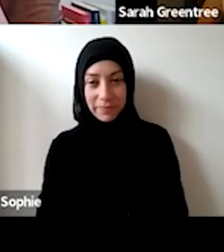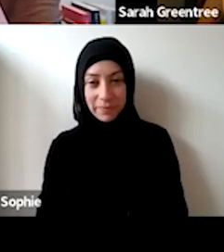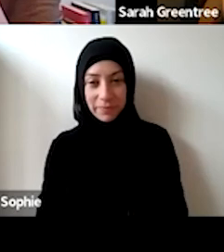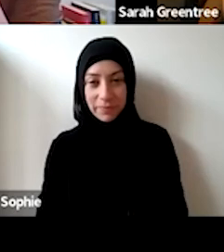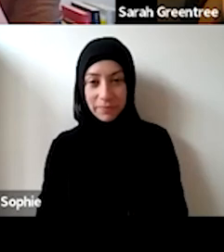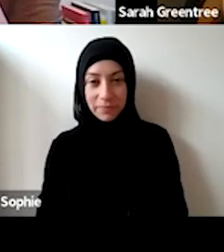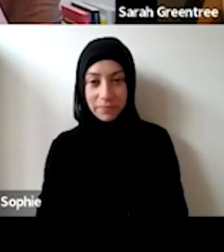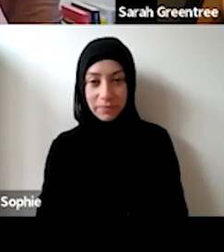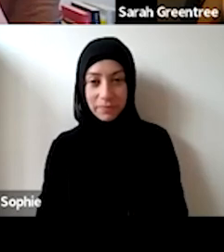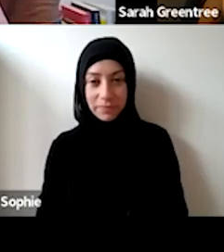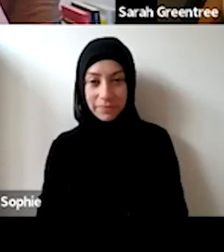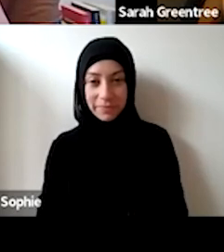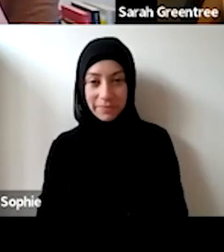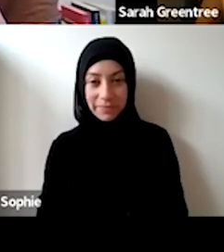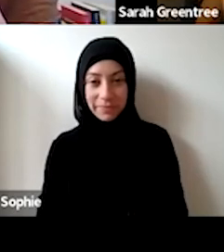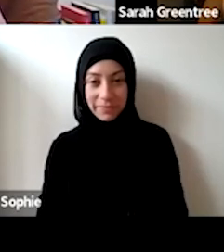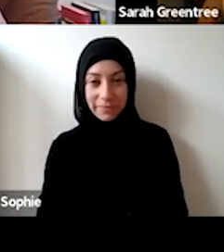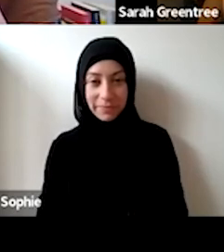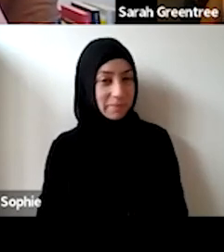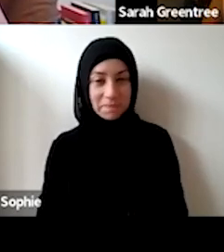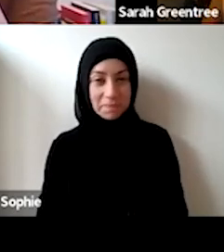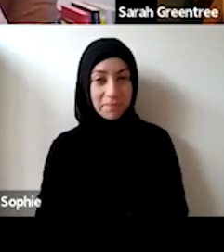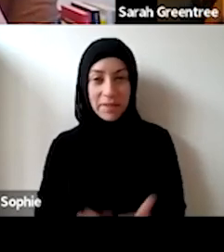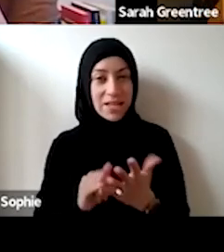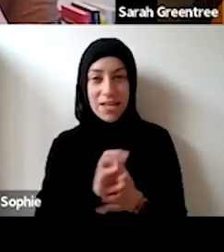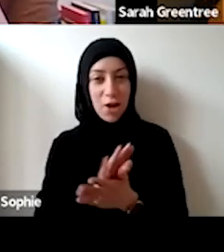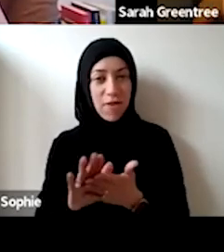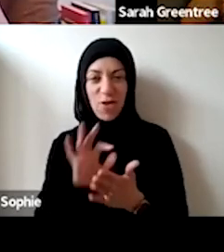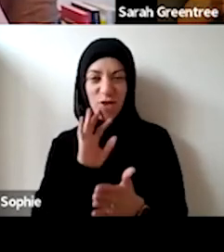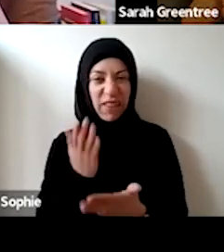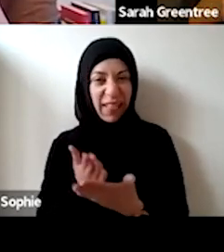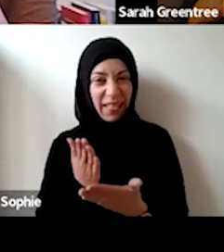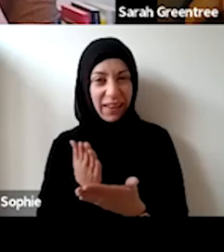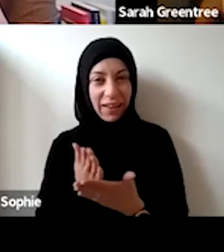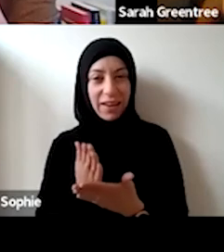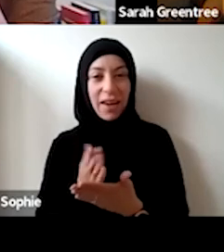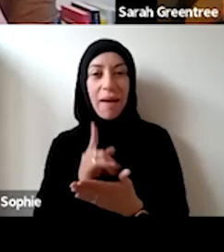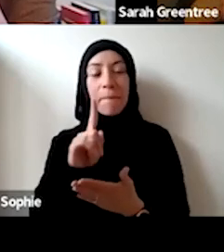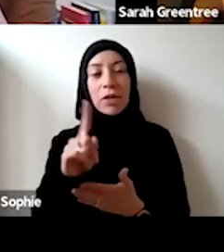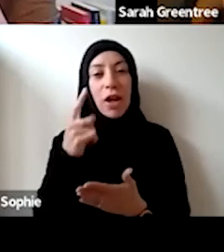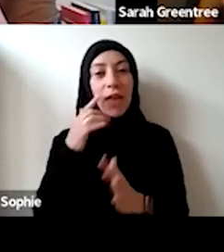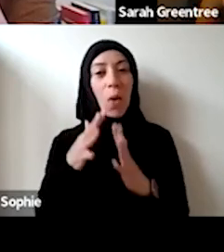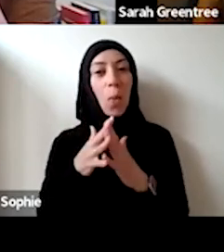, as part of the four year investment, no, not not necessarily. But you know, I think it's probably worth pointing out that you